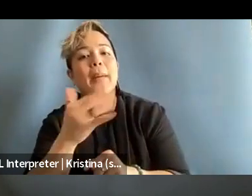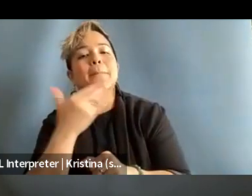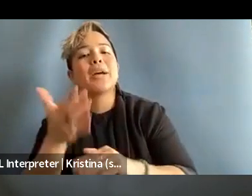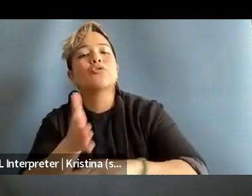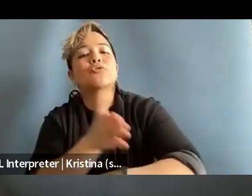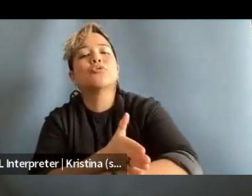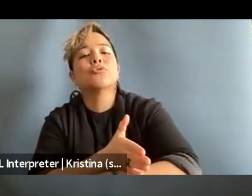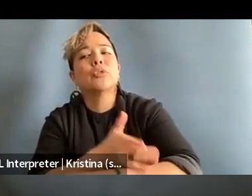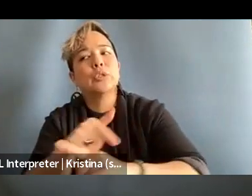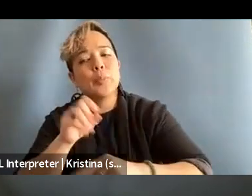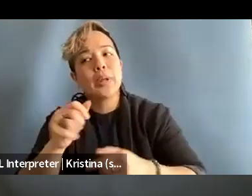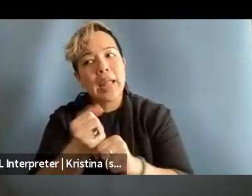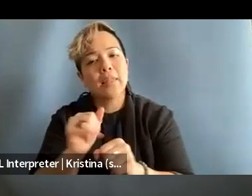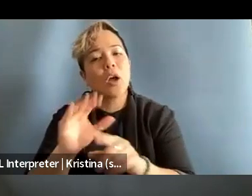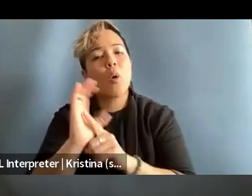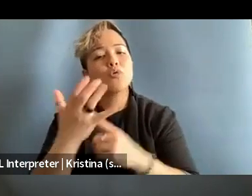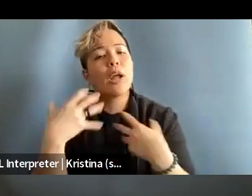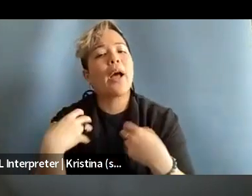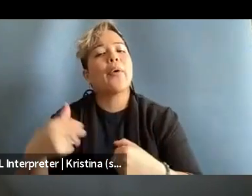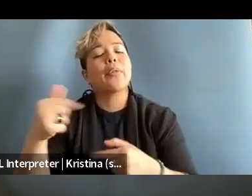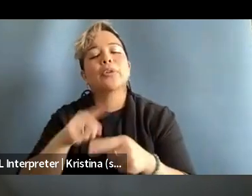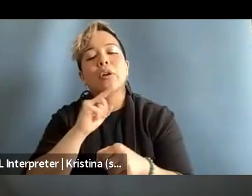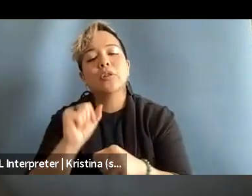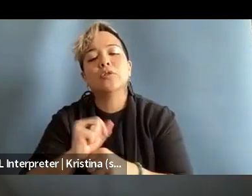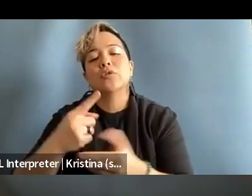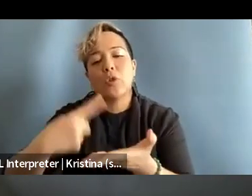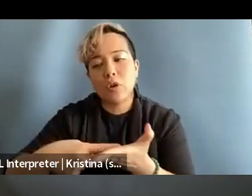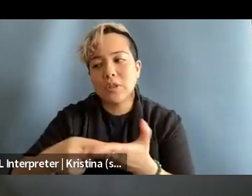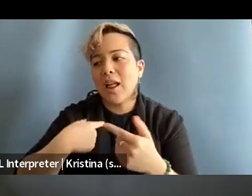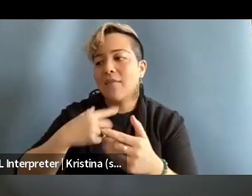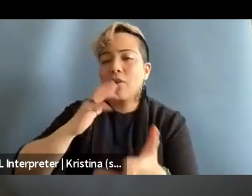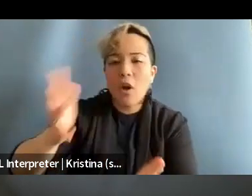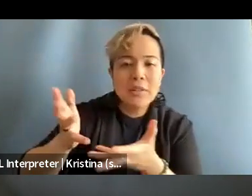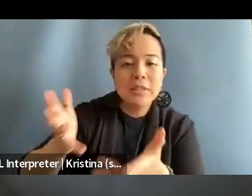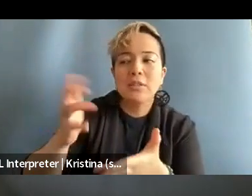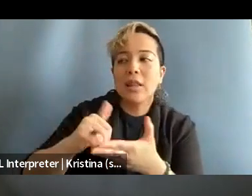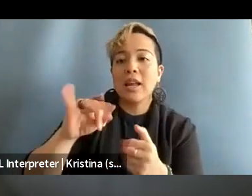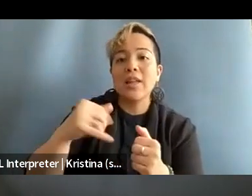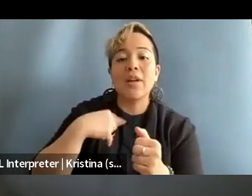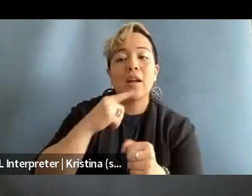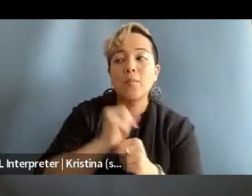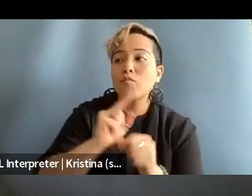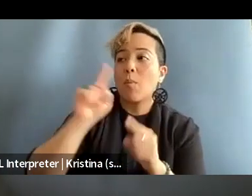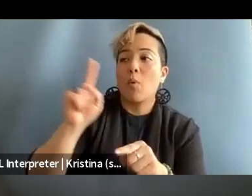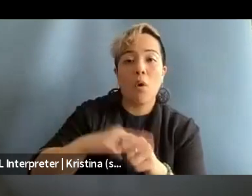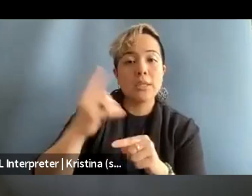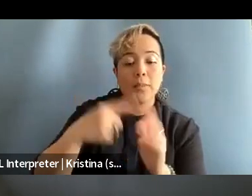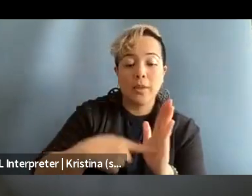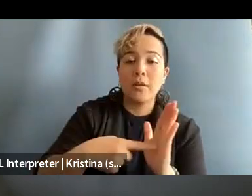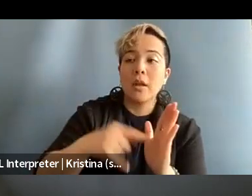to make the culture healthier and to actually talk and have conversations that if I am reporting on something, if I am being a journalist,